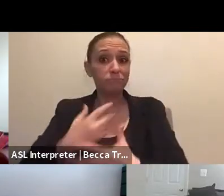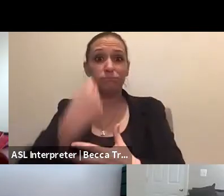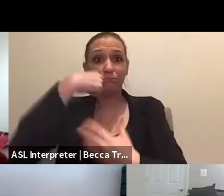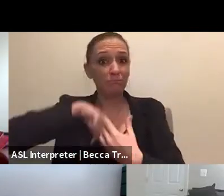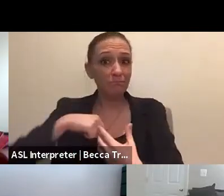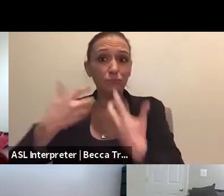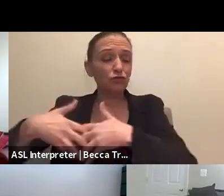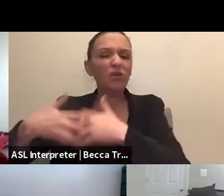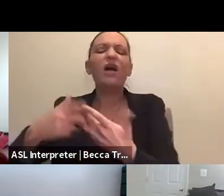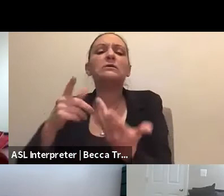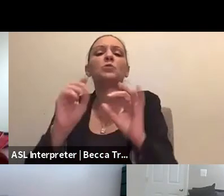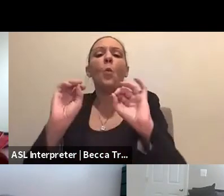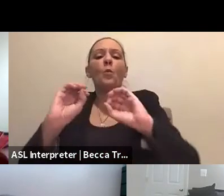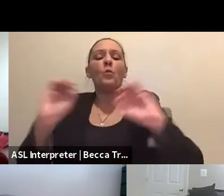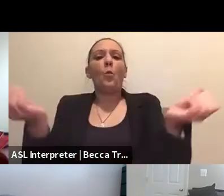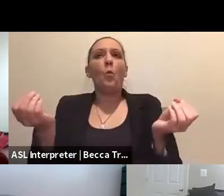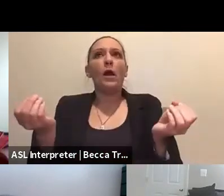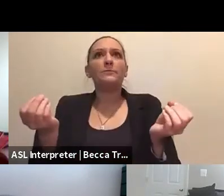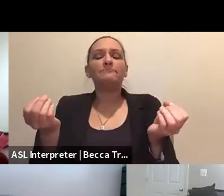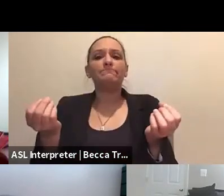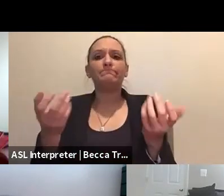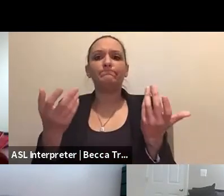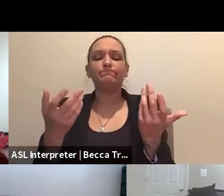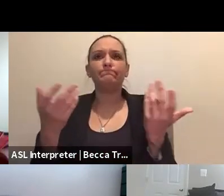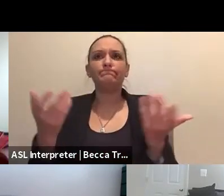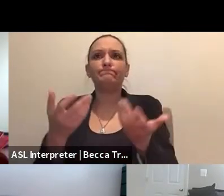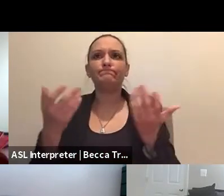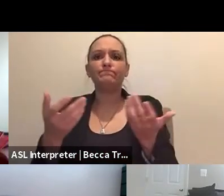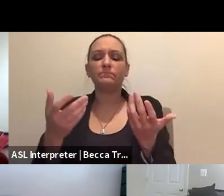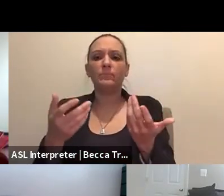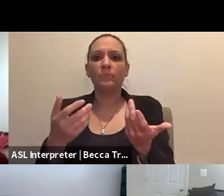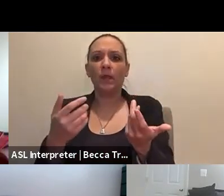there's not a push to send people to